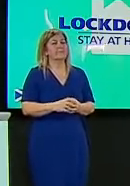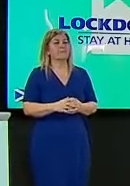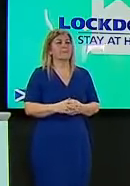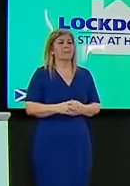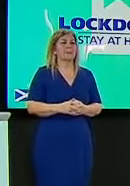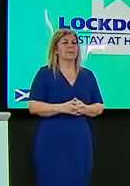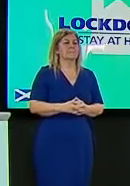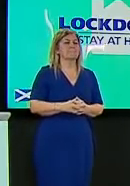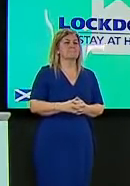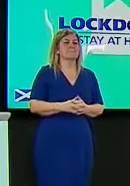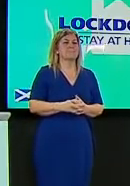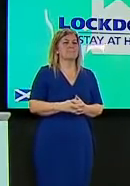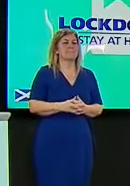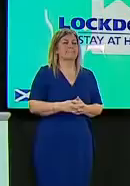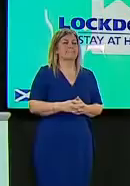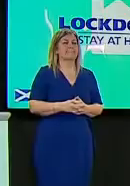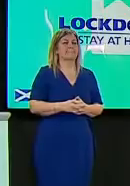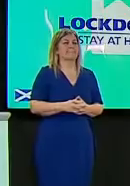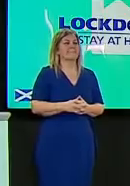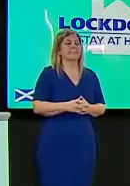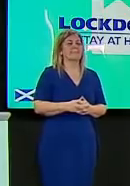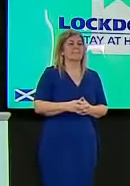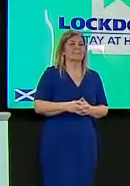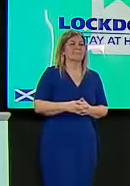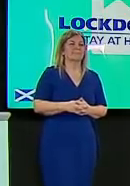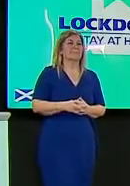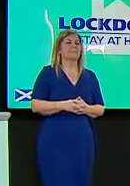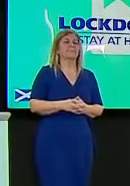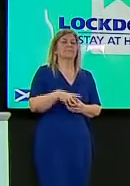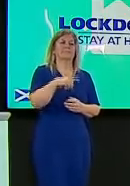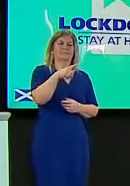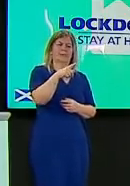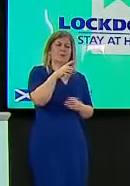thank you very much health secretary on the brazil variant that has been detected